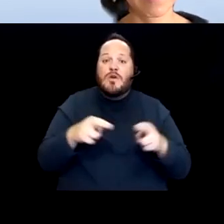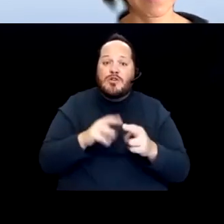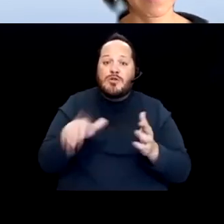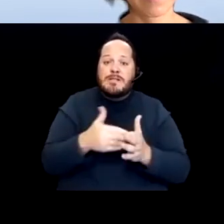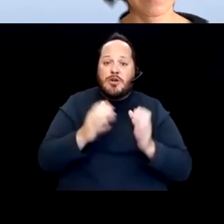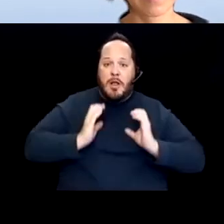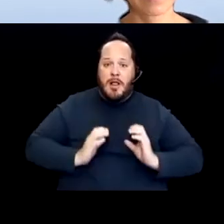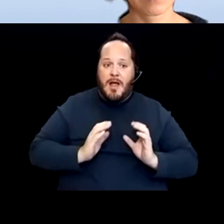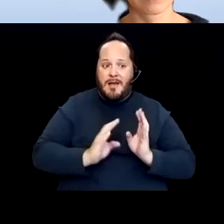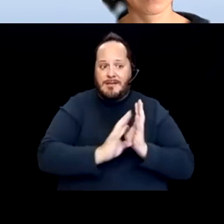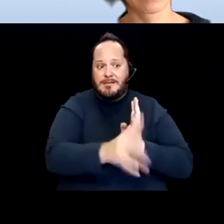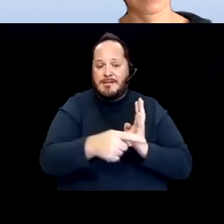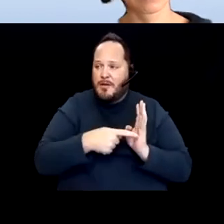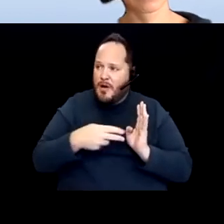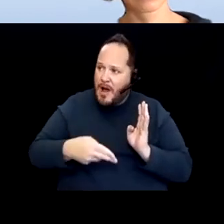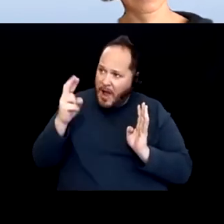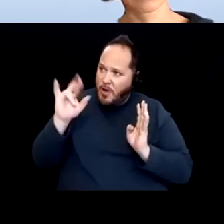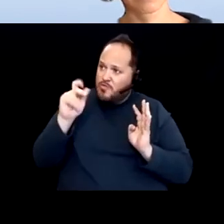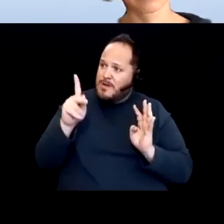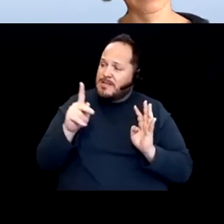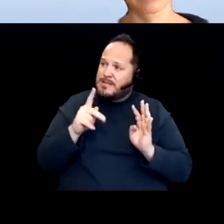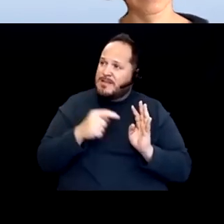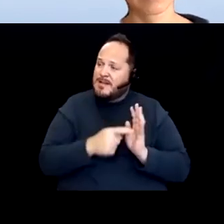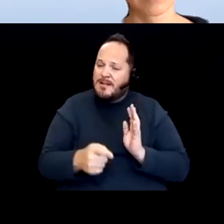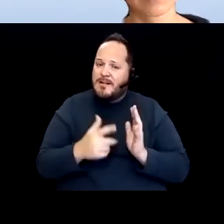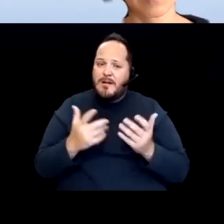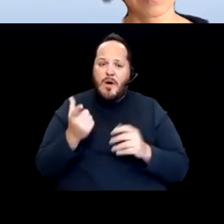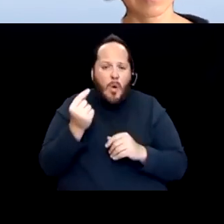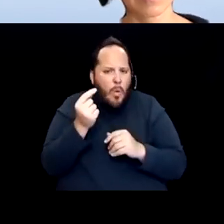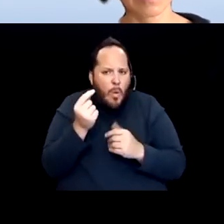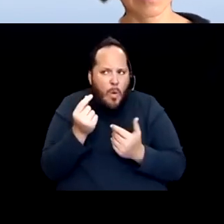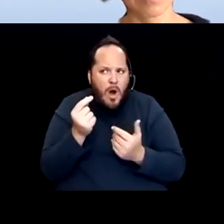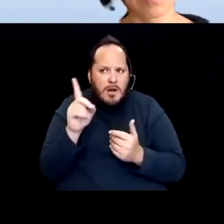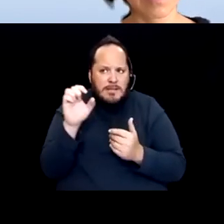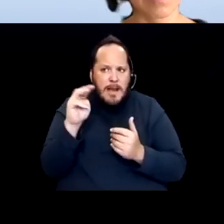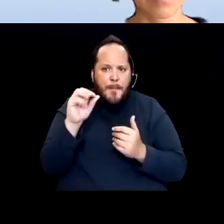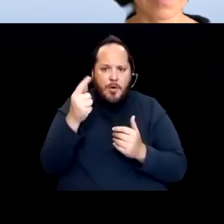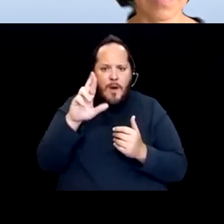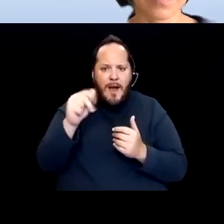and inherently high-risk population? What are the demographics on these populations? How do we reach them?